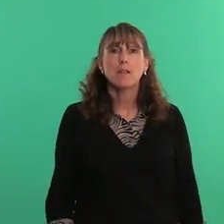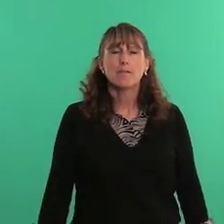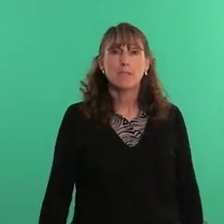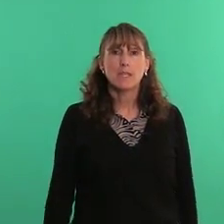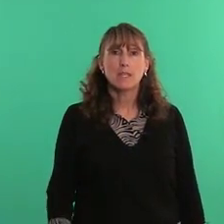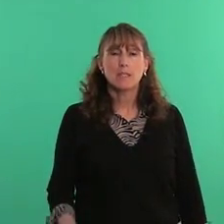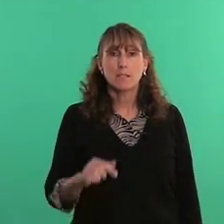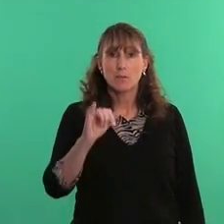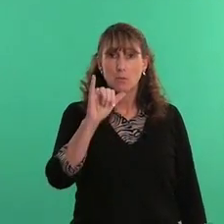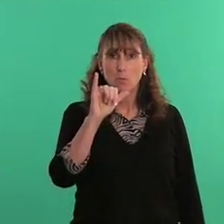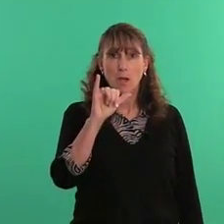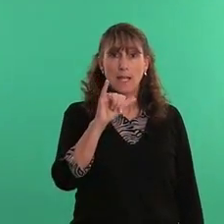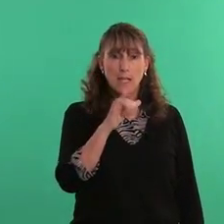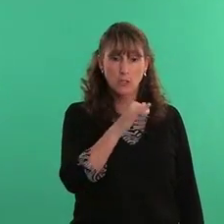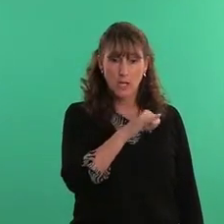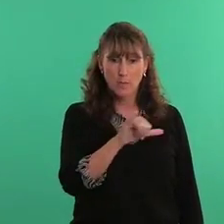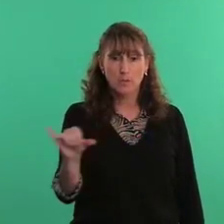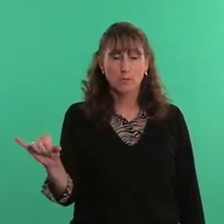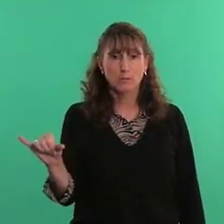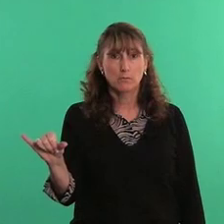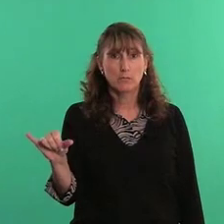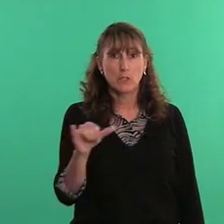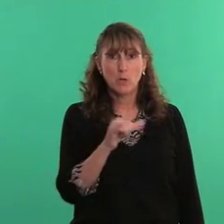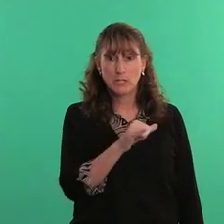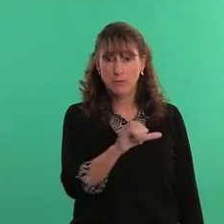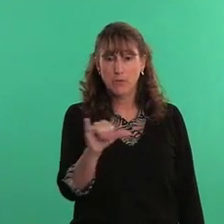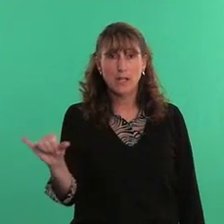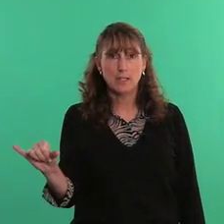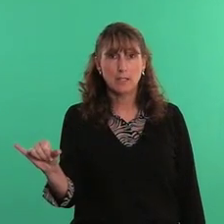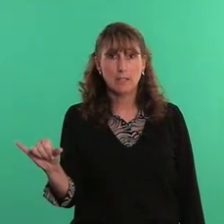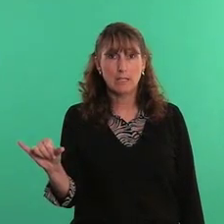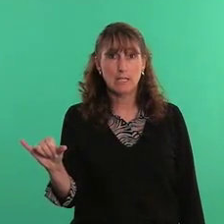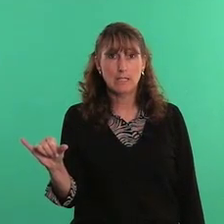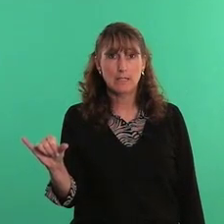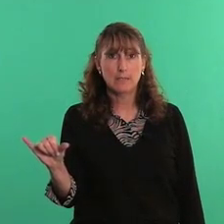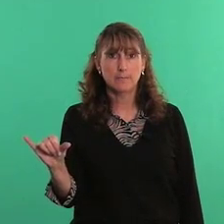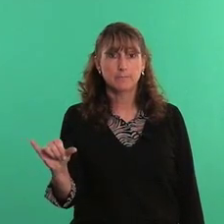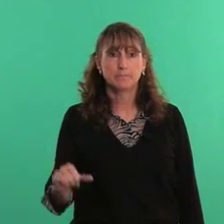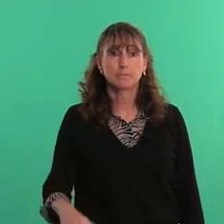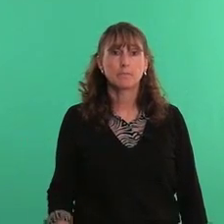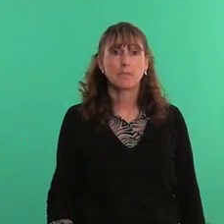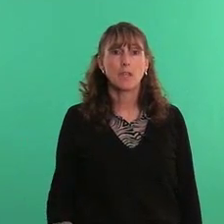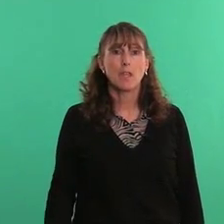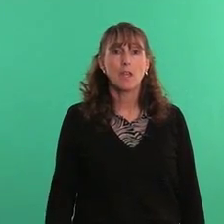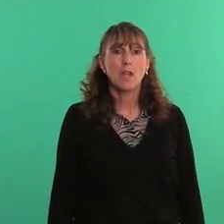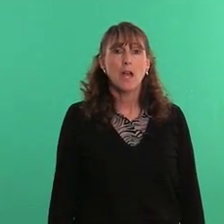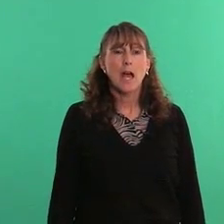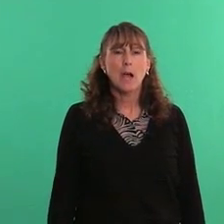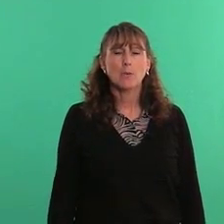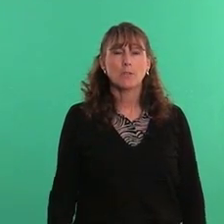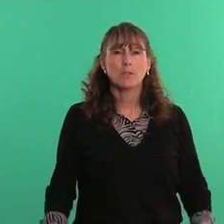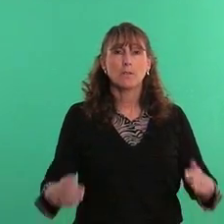these - Y handshape, going in front - these house